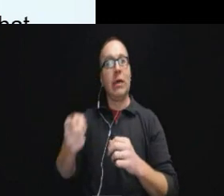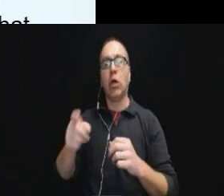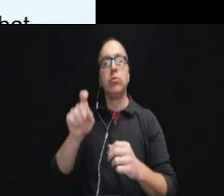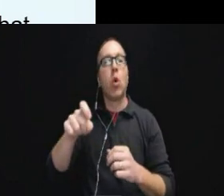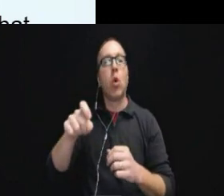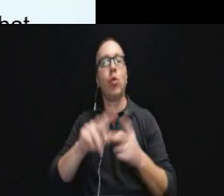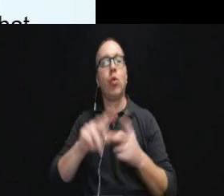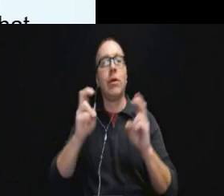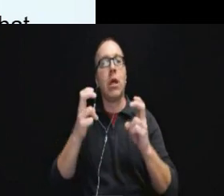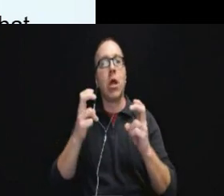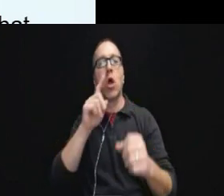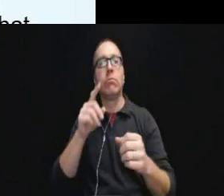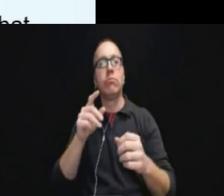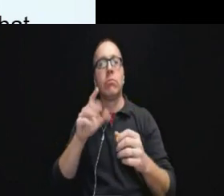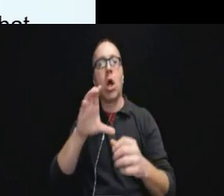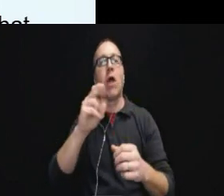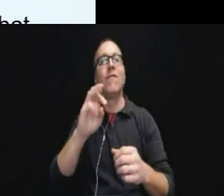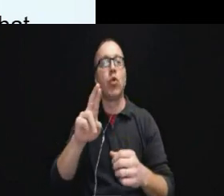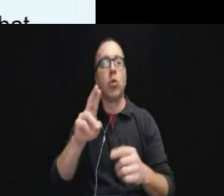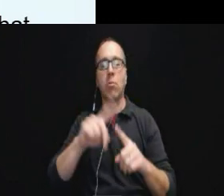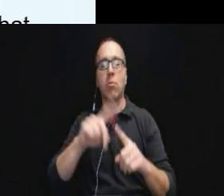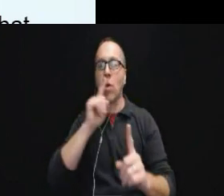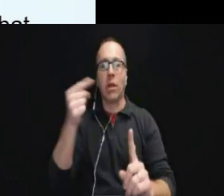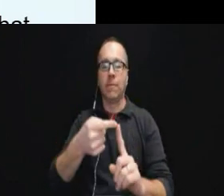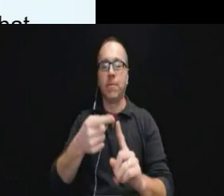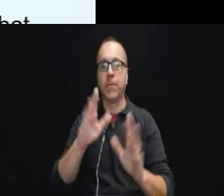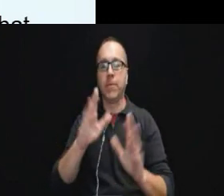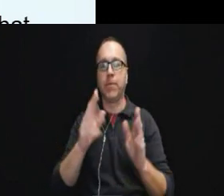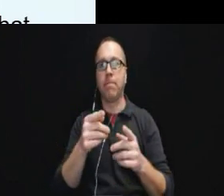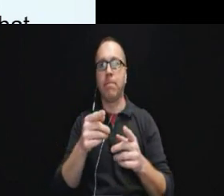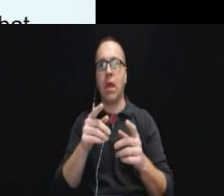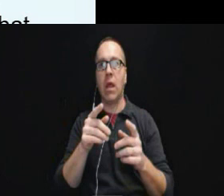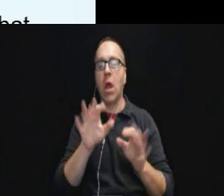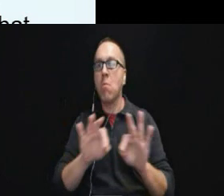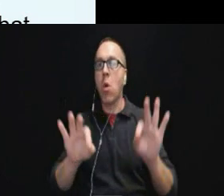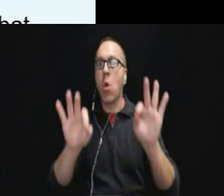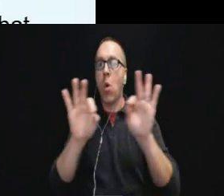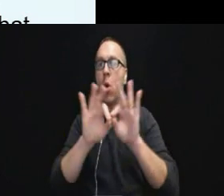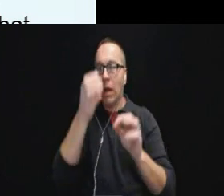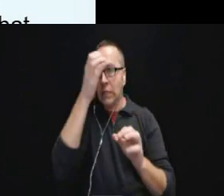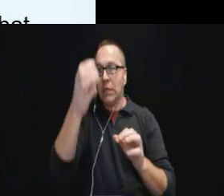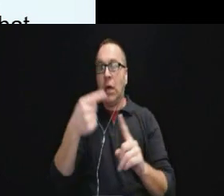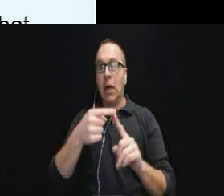But it really it is an important concept because people